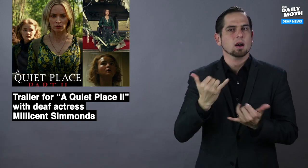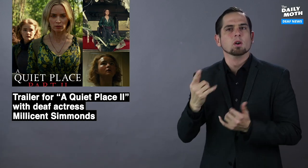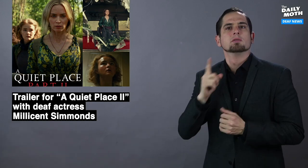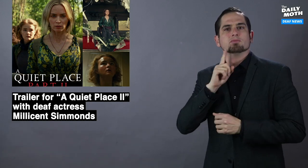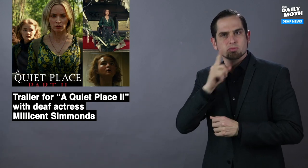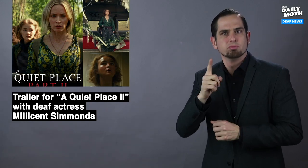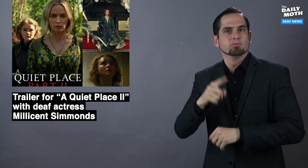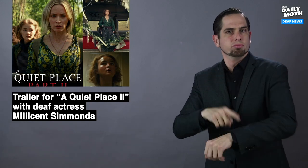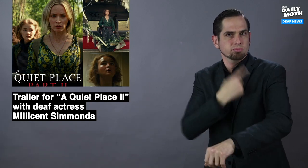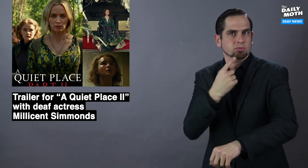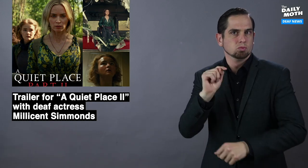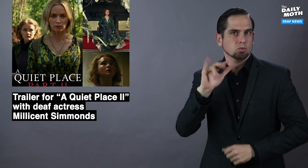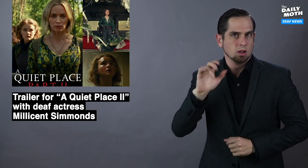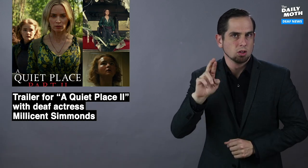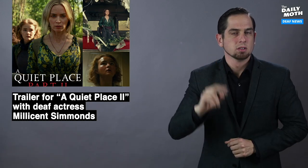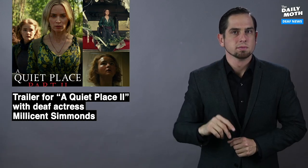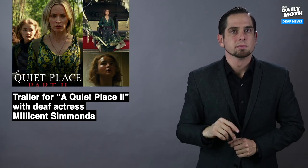This one is the official, longer version.